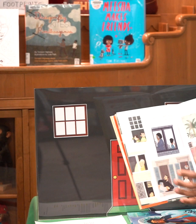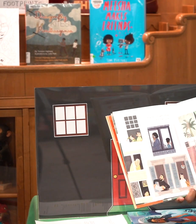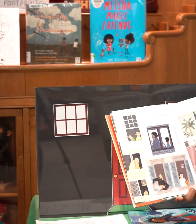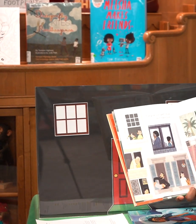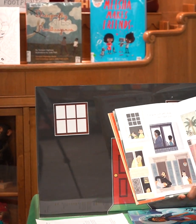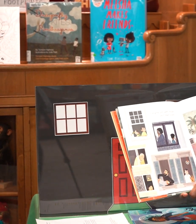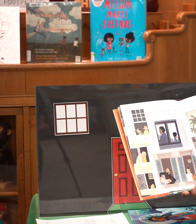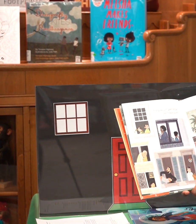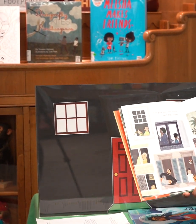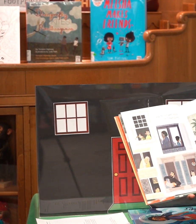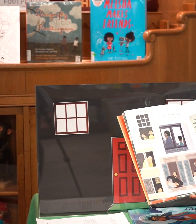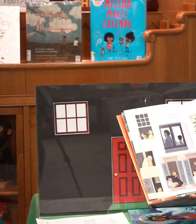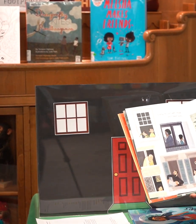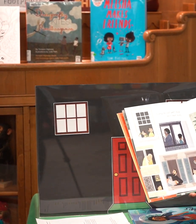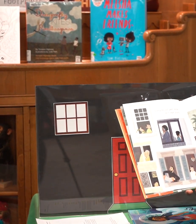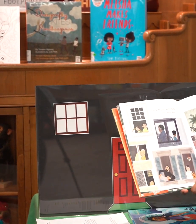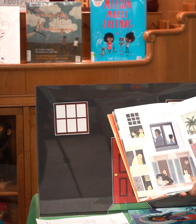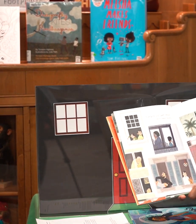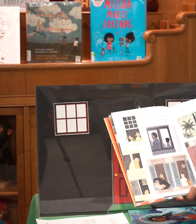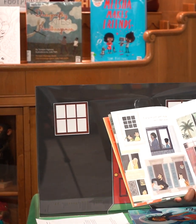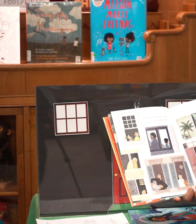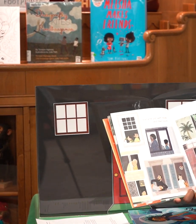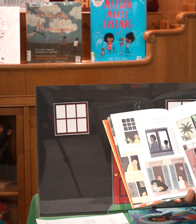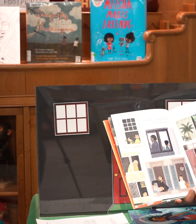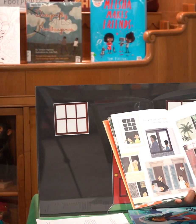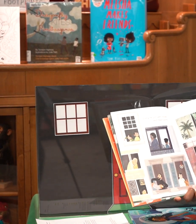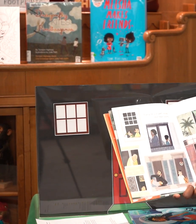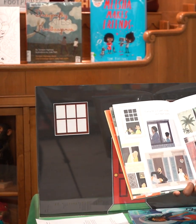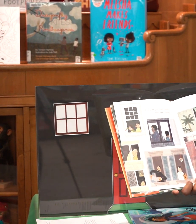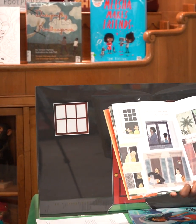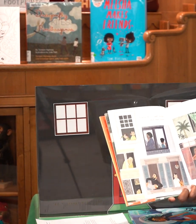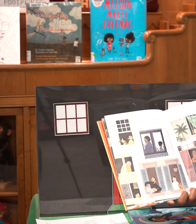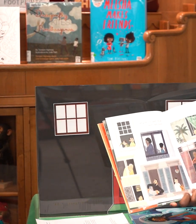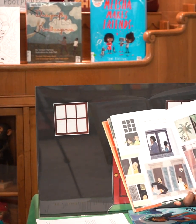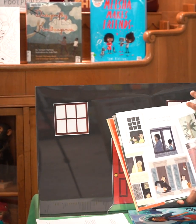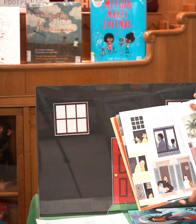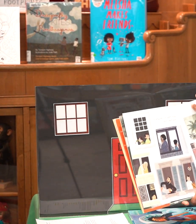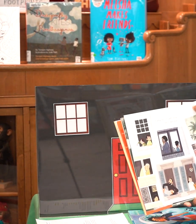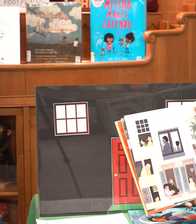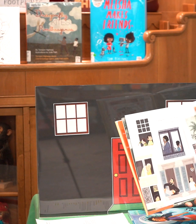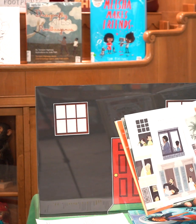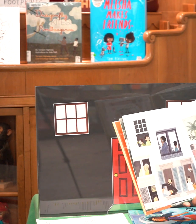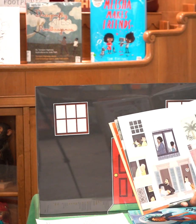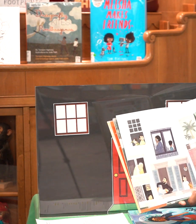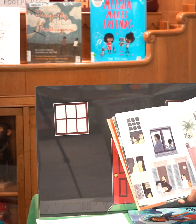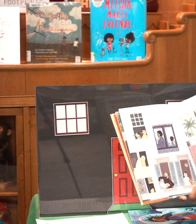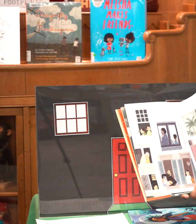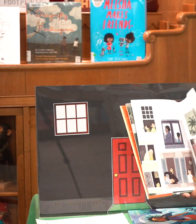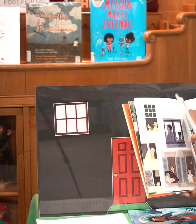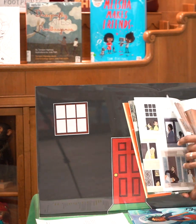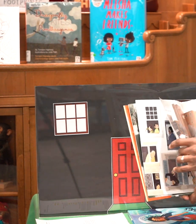everyone just went inside shut their doors and waited